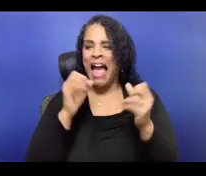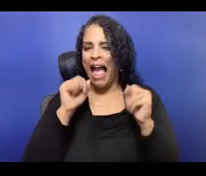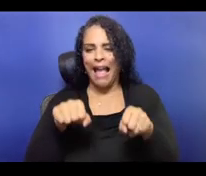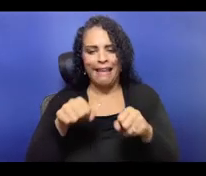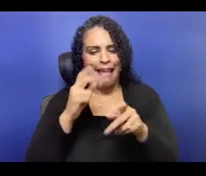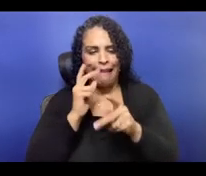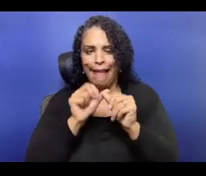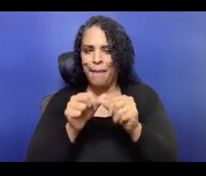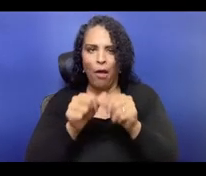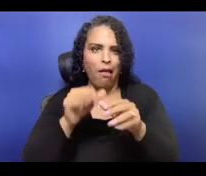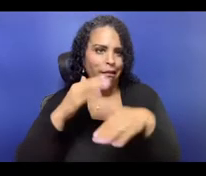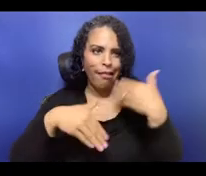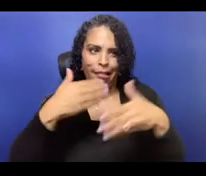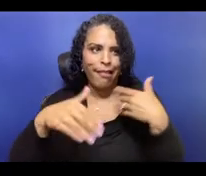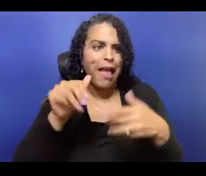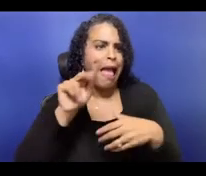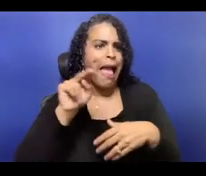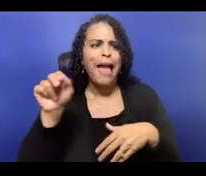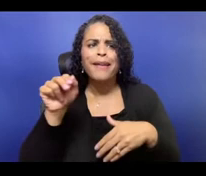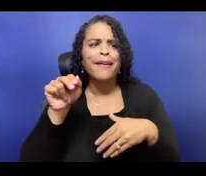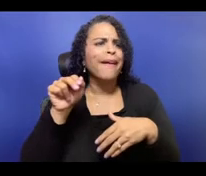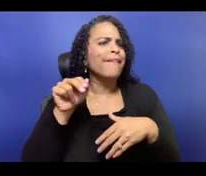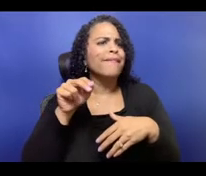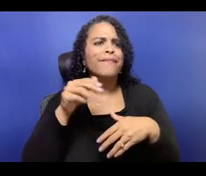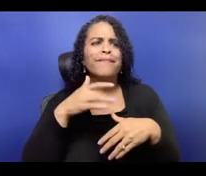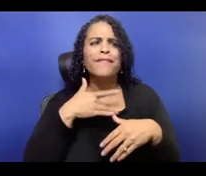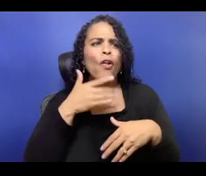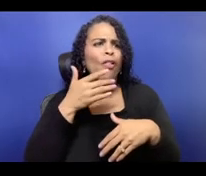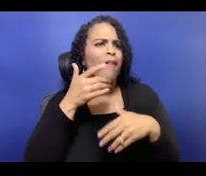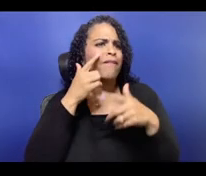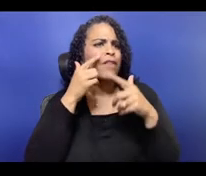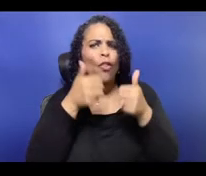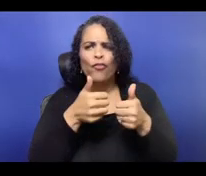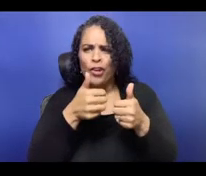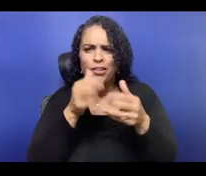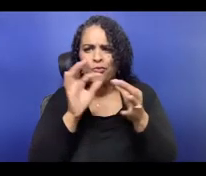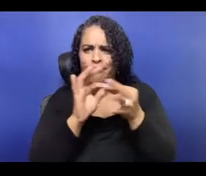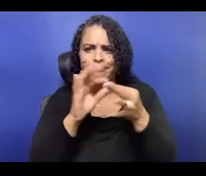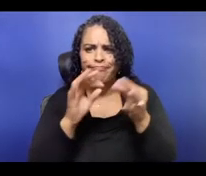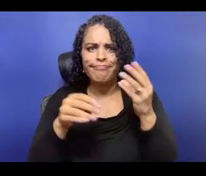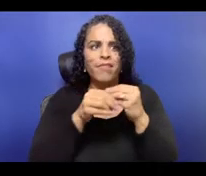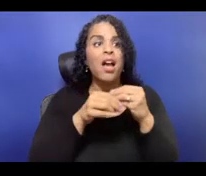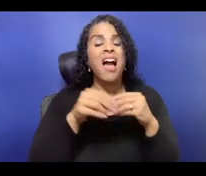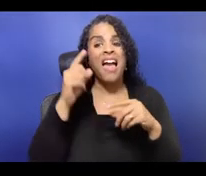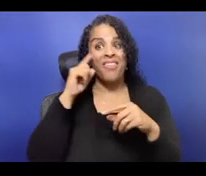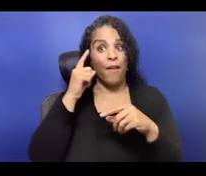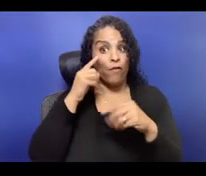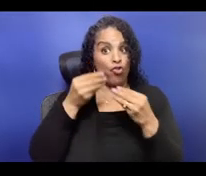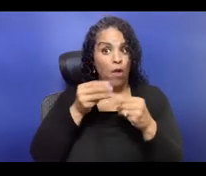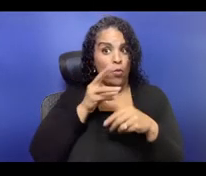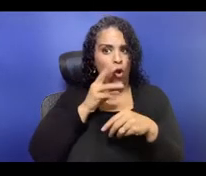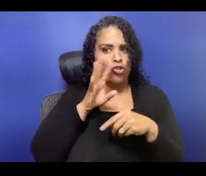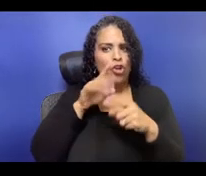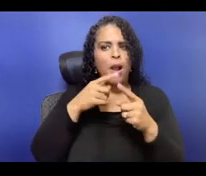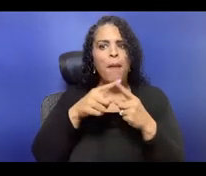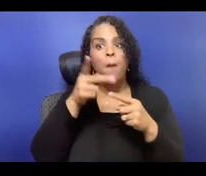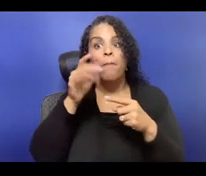And really, I also love to laughingly say that budgets are not actually math. The software does that for you.